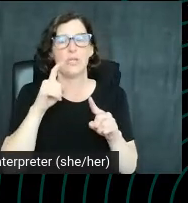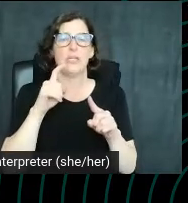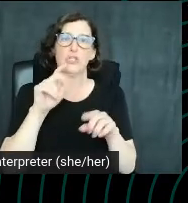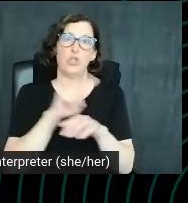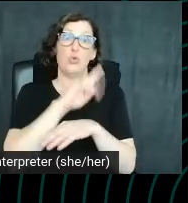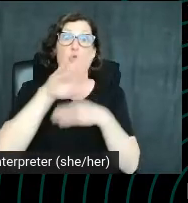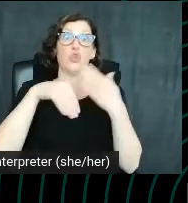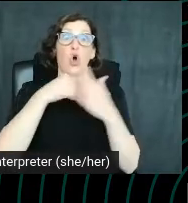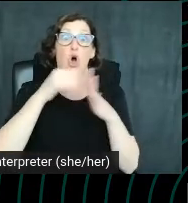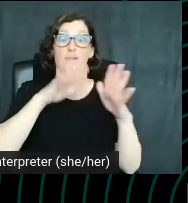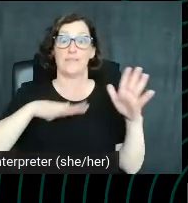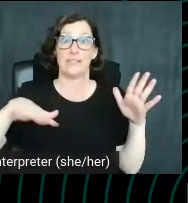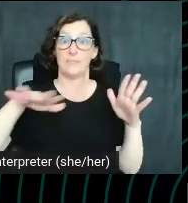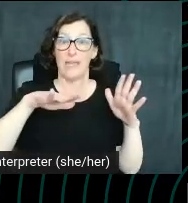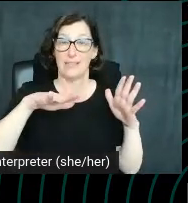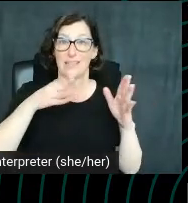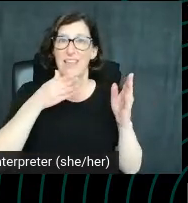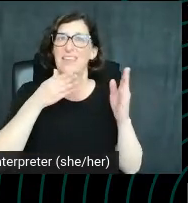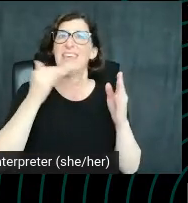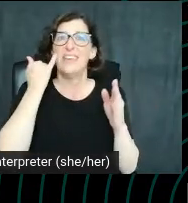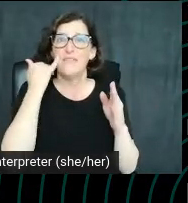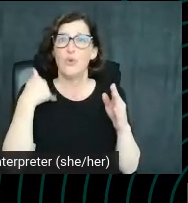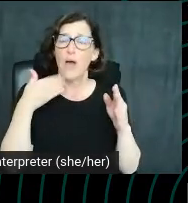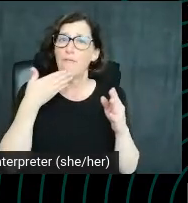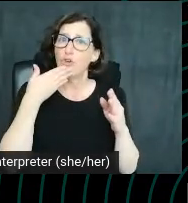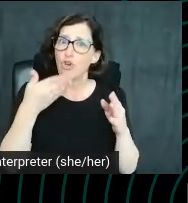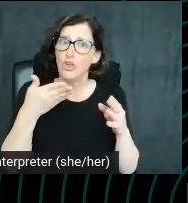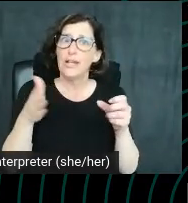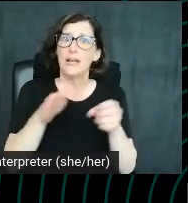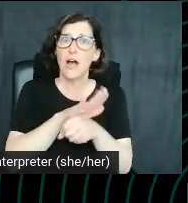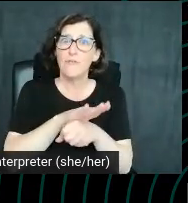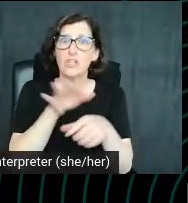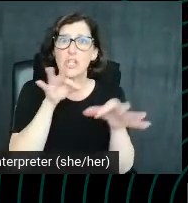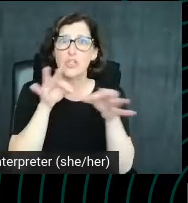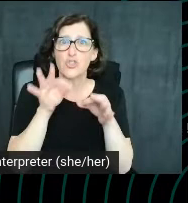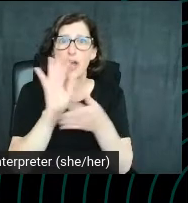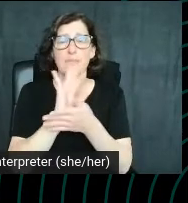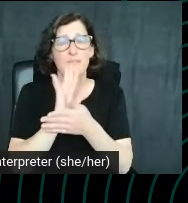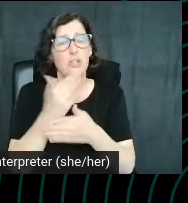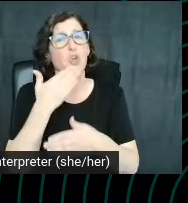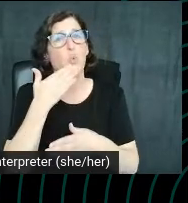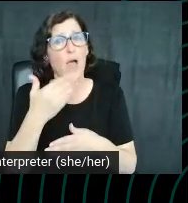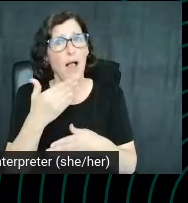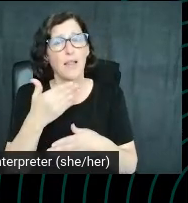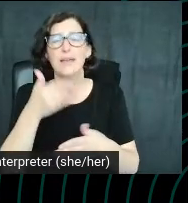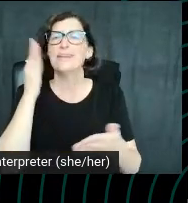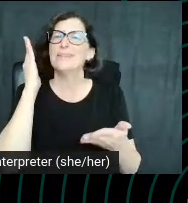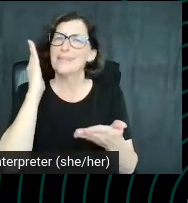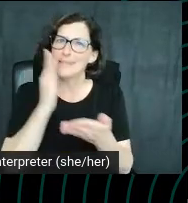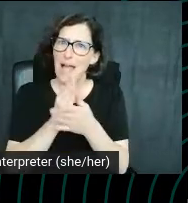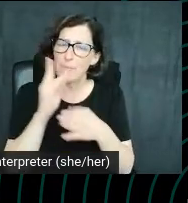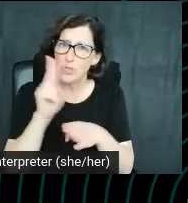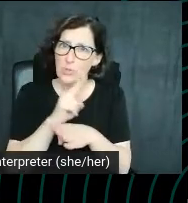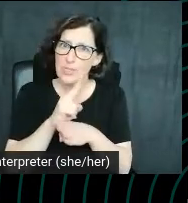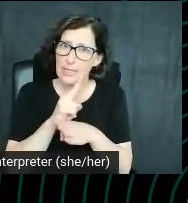Once you have good coverage that describes your video well, stop using it, you know, it's better to have, it's better to